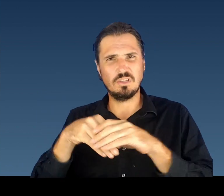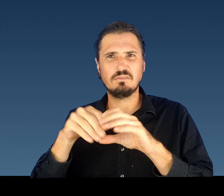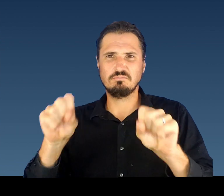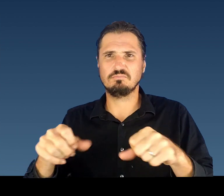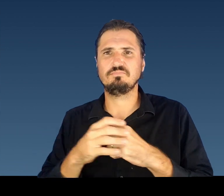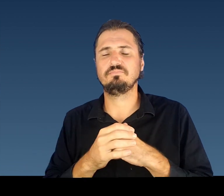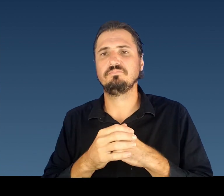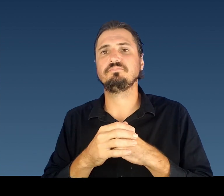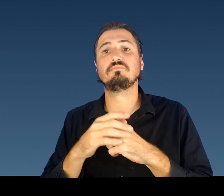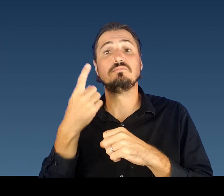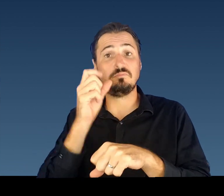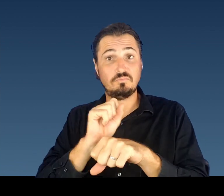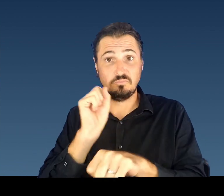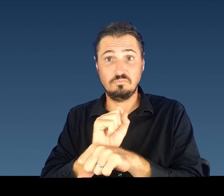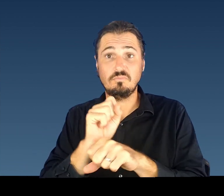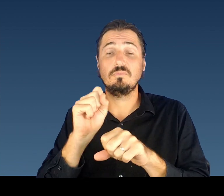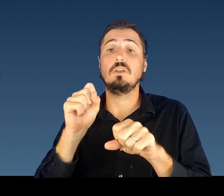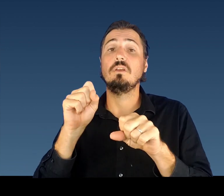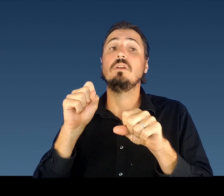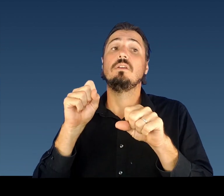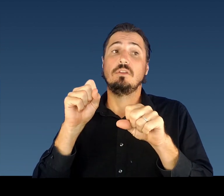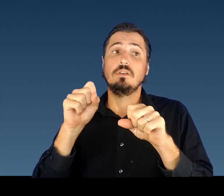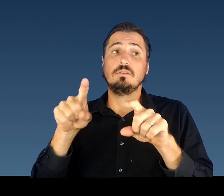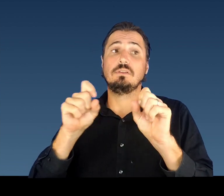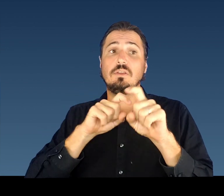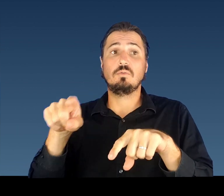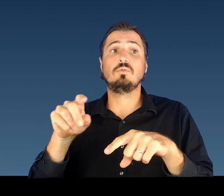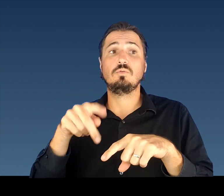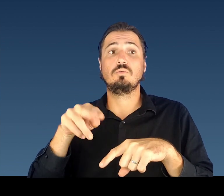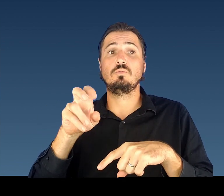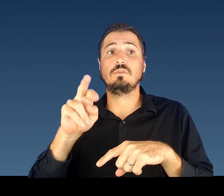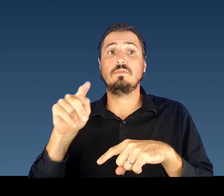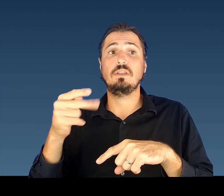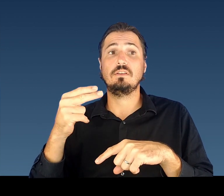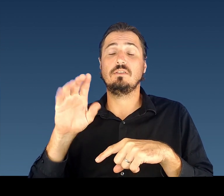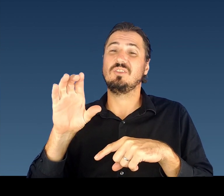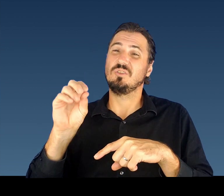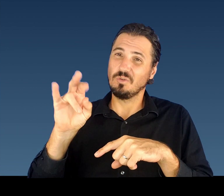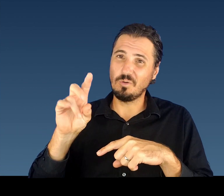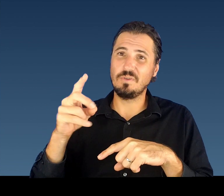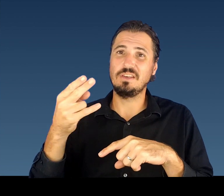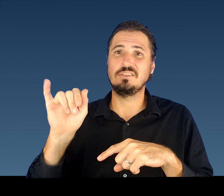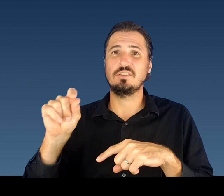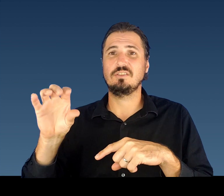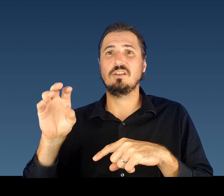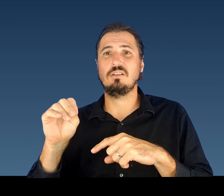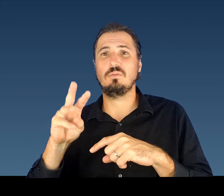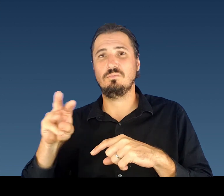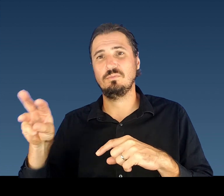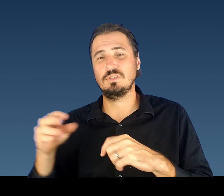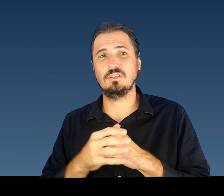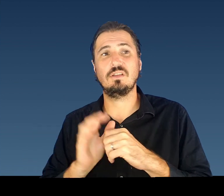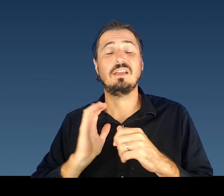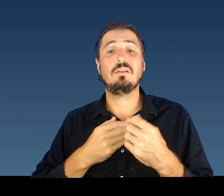Due to increased demand, our testing center at the Convention Hall is experiencing long lines, especially in the morning